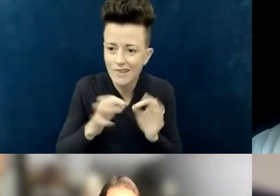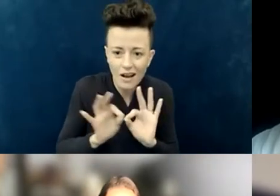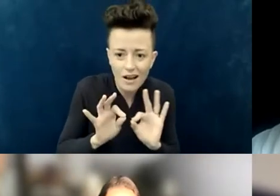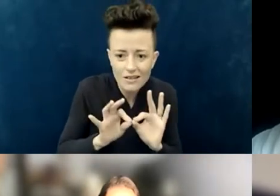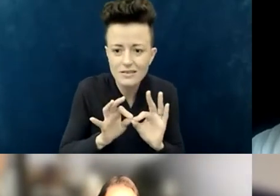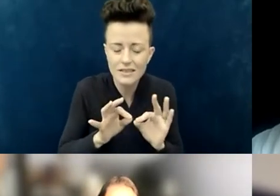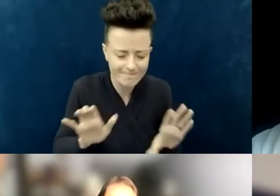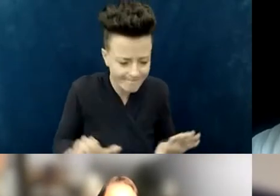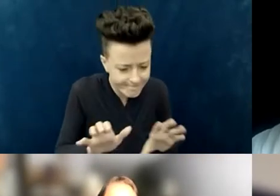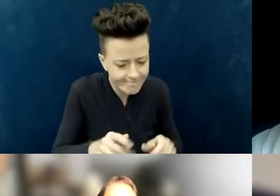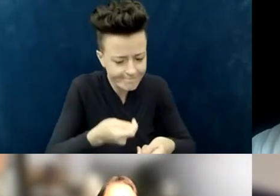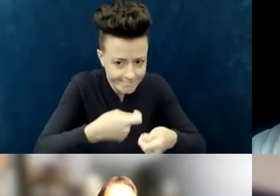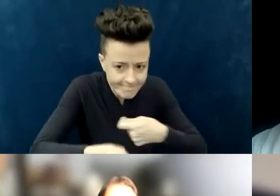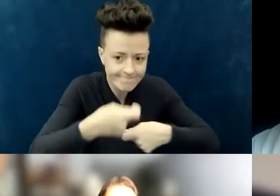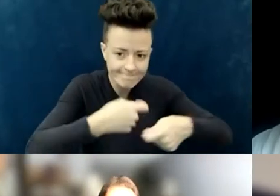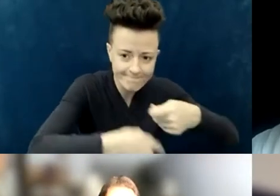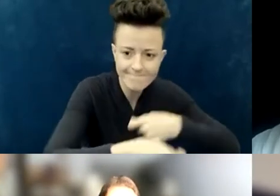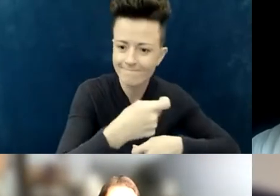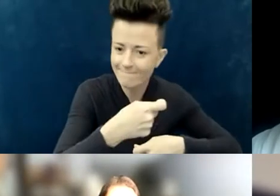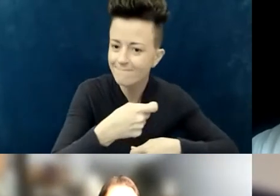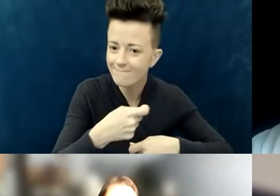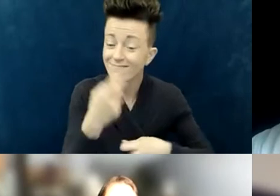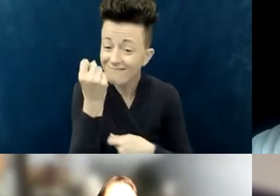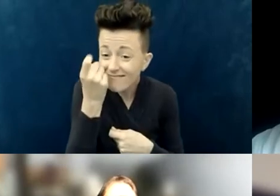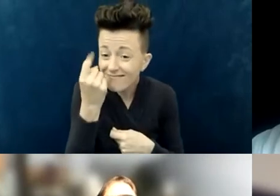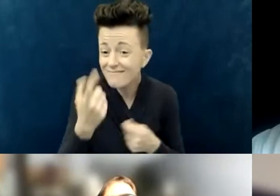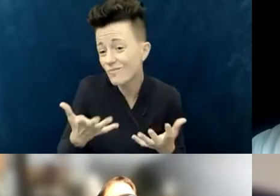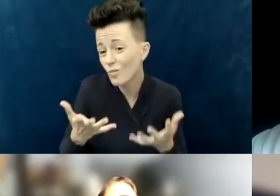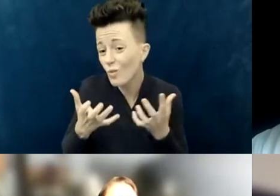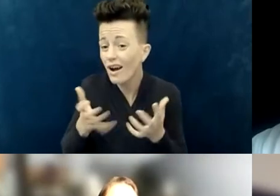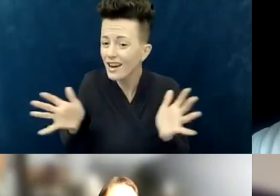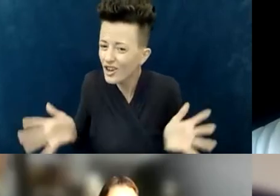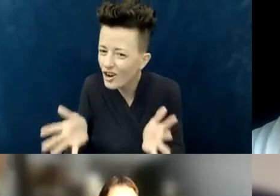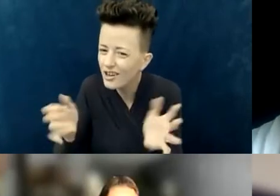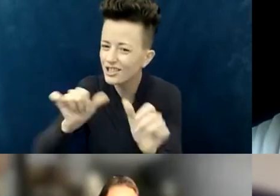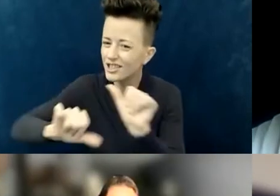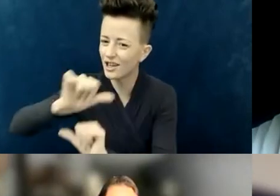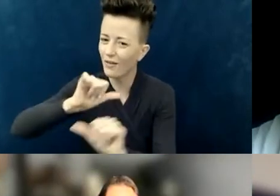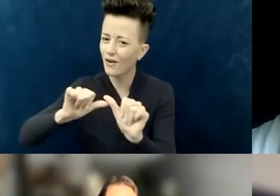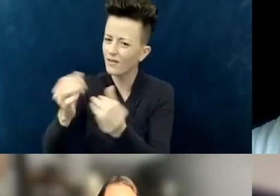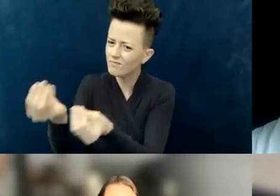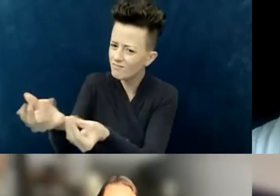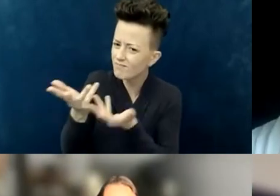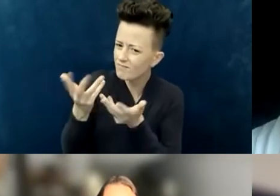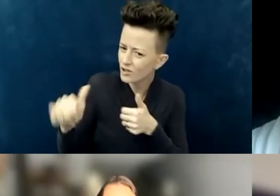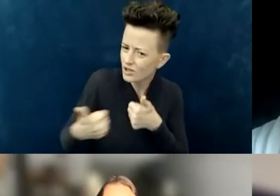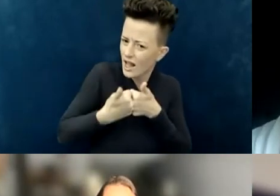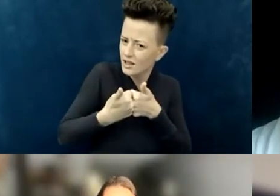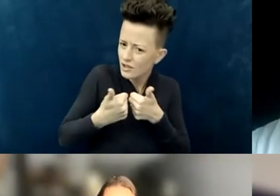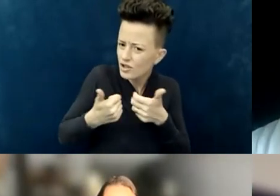we encourage and love each other and want to take steps together. That comes back to this team again.